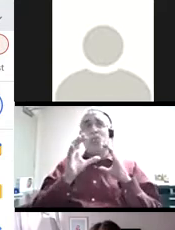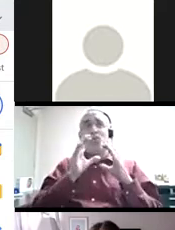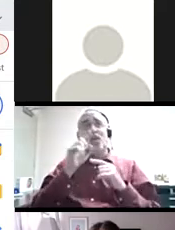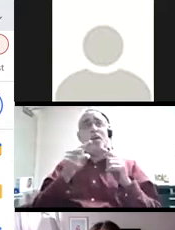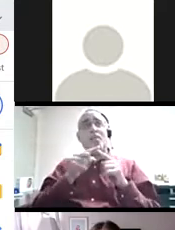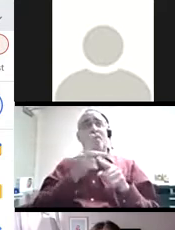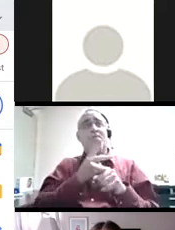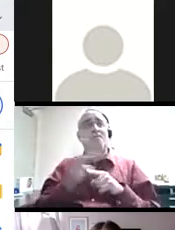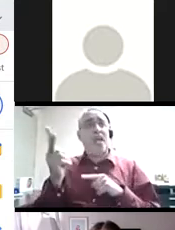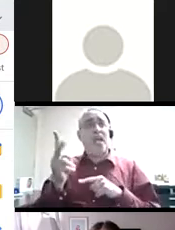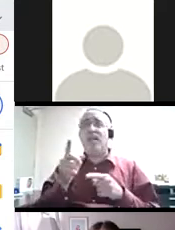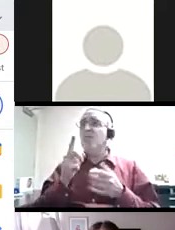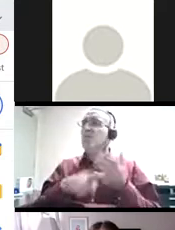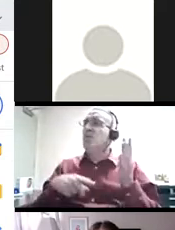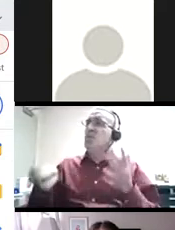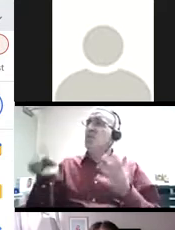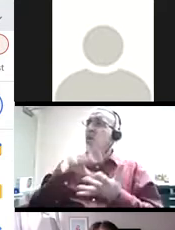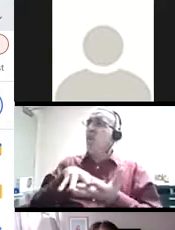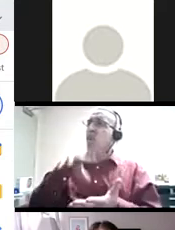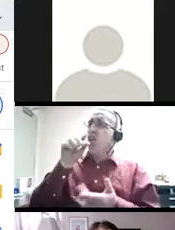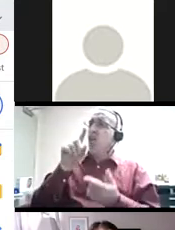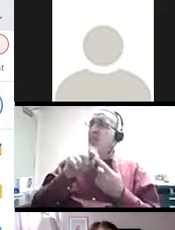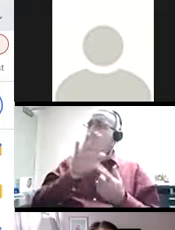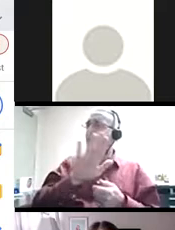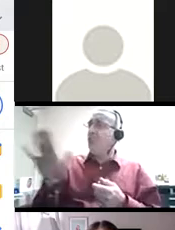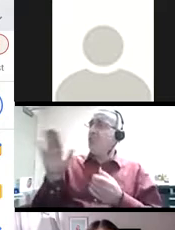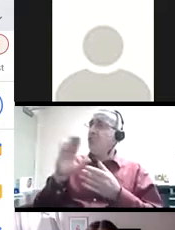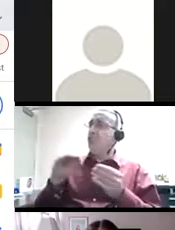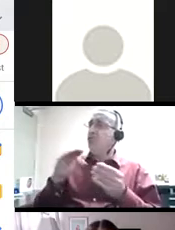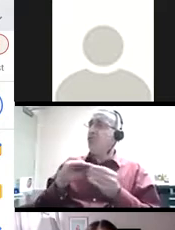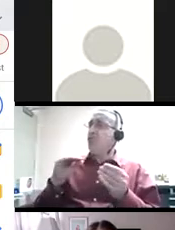others about failure? What have you learned from the stories of failure shared by others?